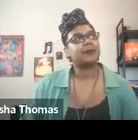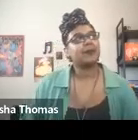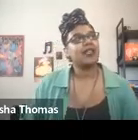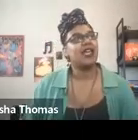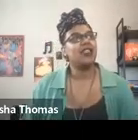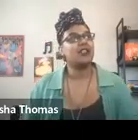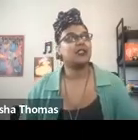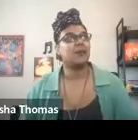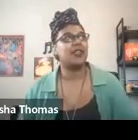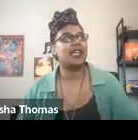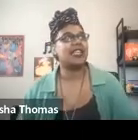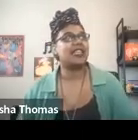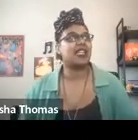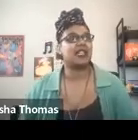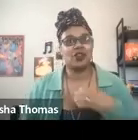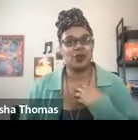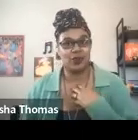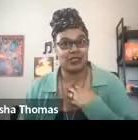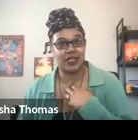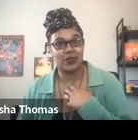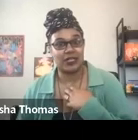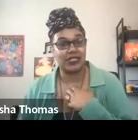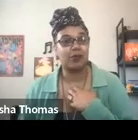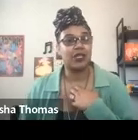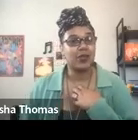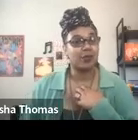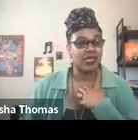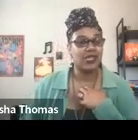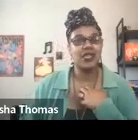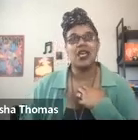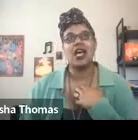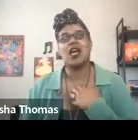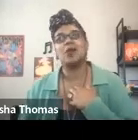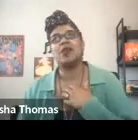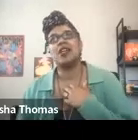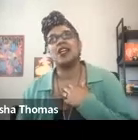And there is something in that has always resonated really deeply with me.